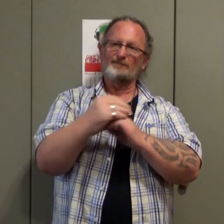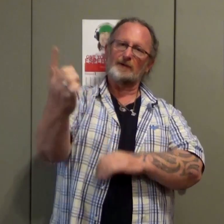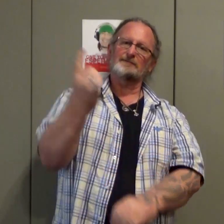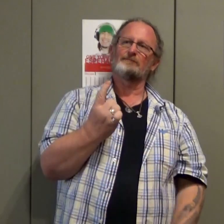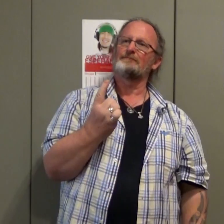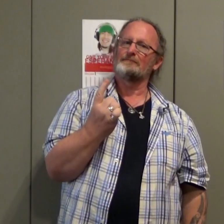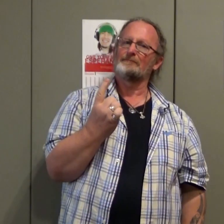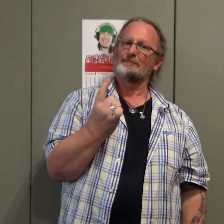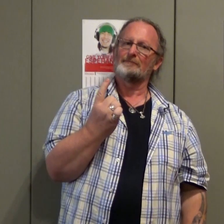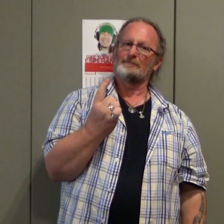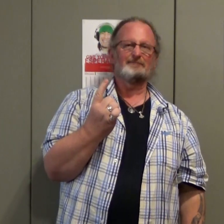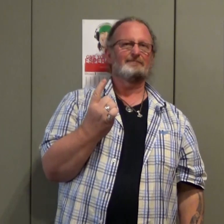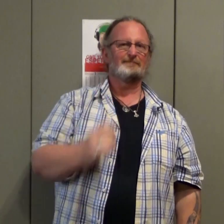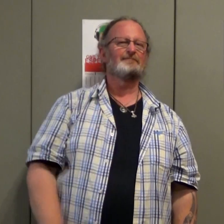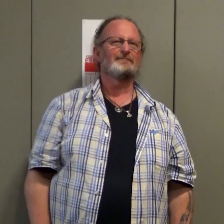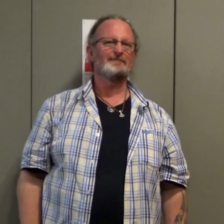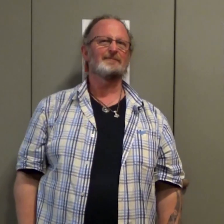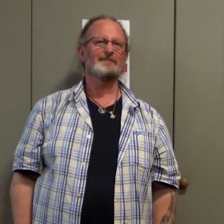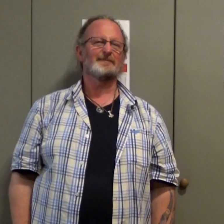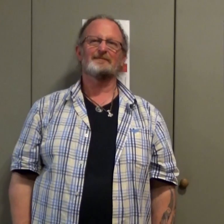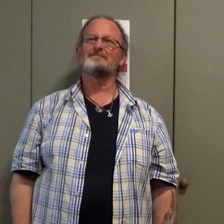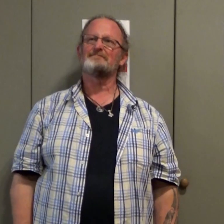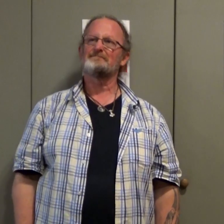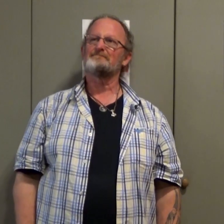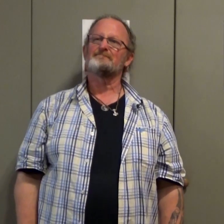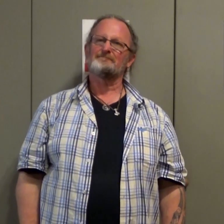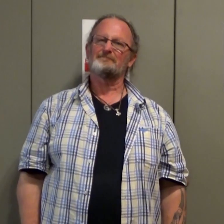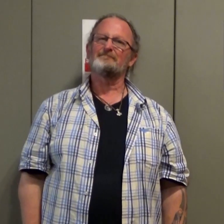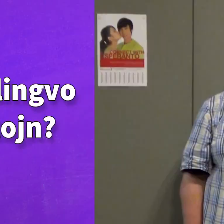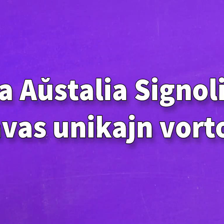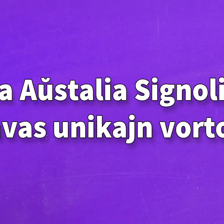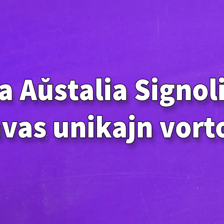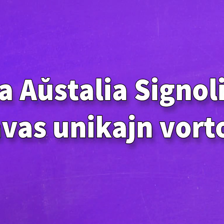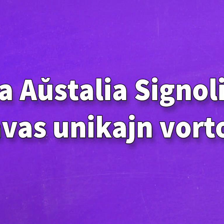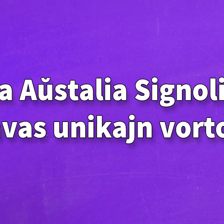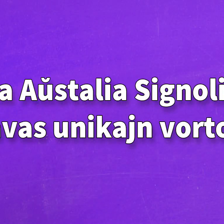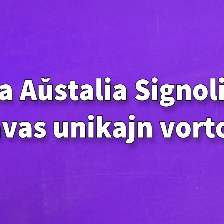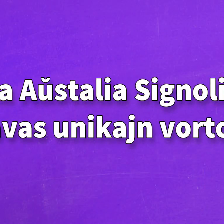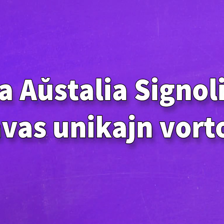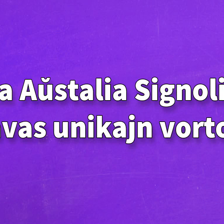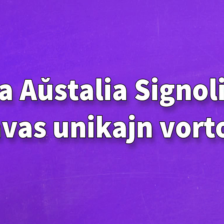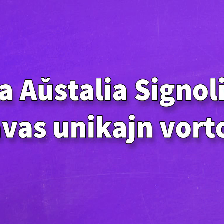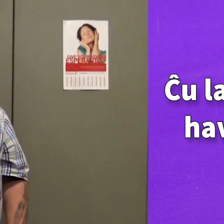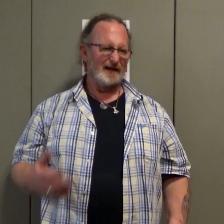"Tomorrow, my friend will come" I use my finger to show my friend coming Does Auslan have unique words?